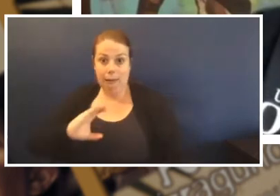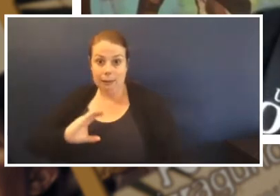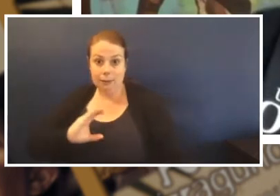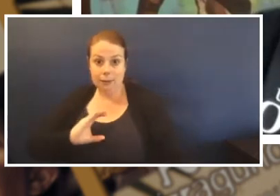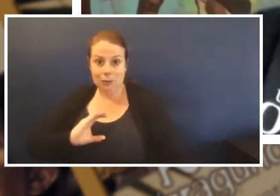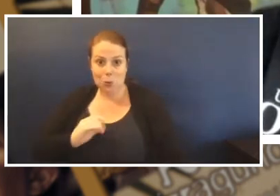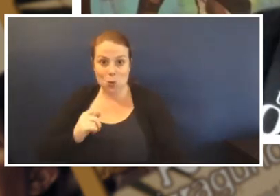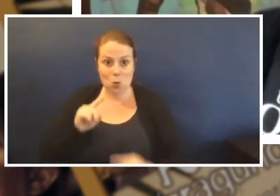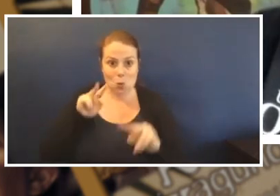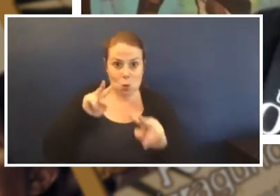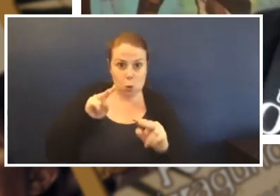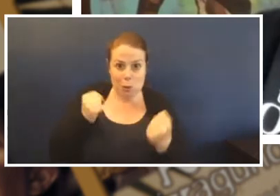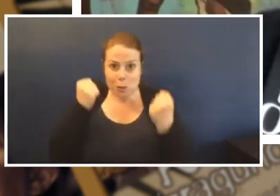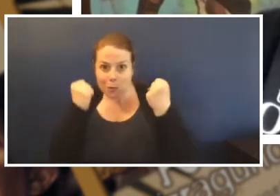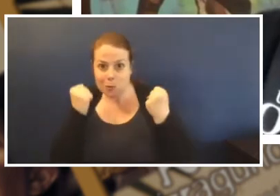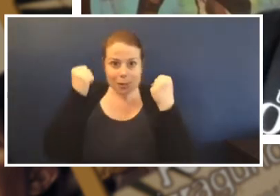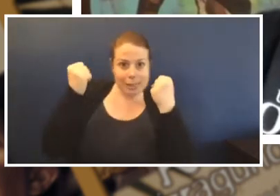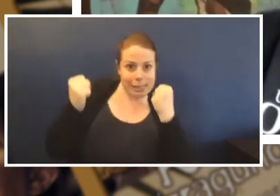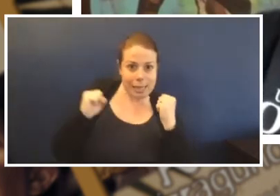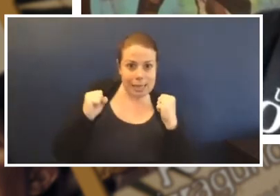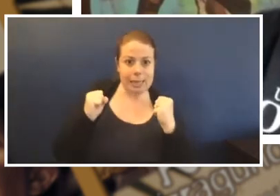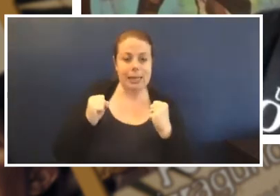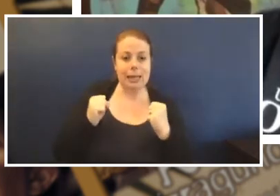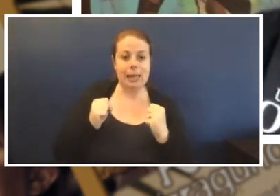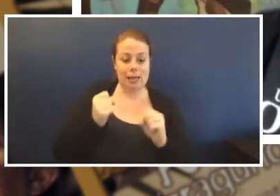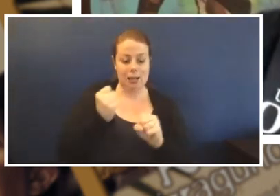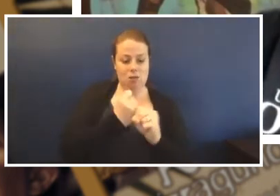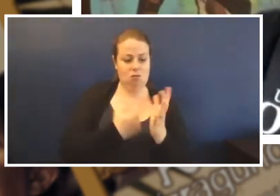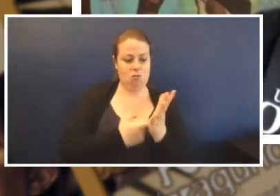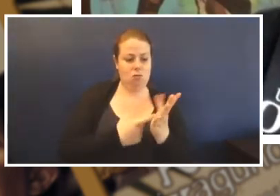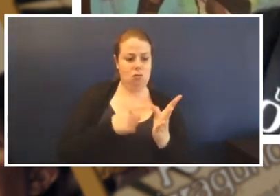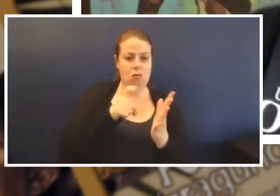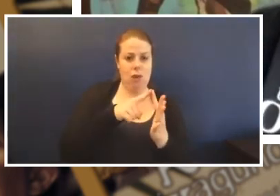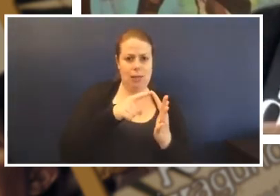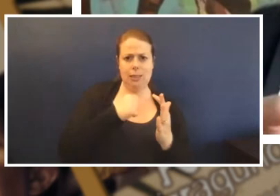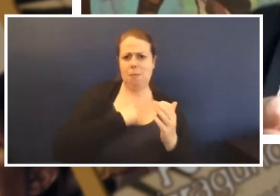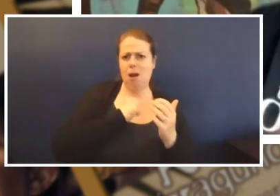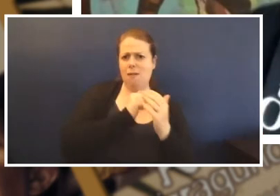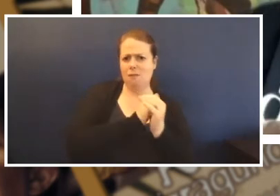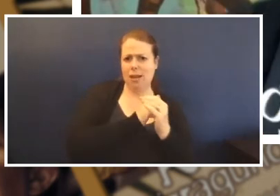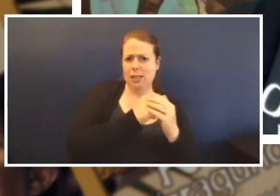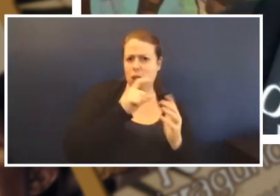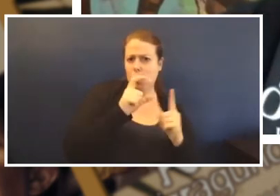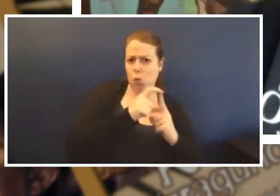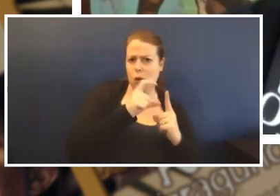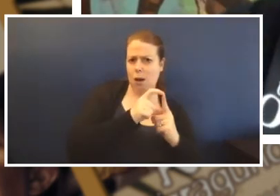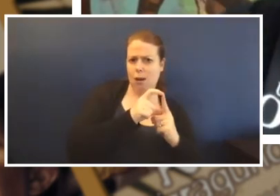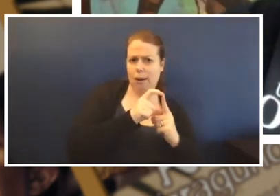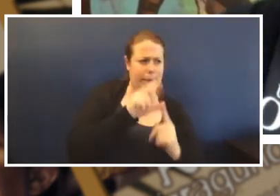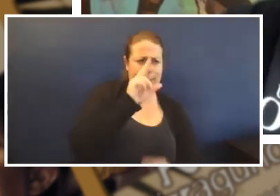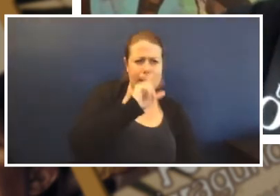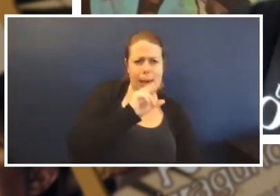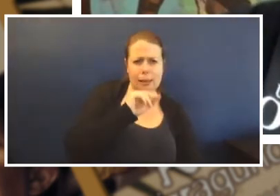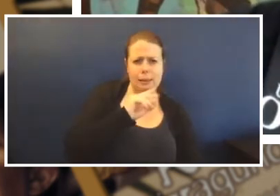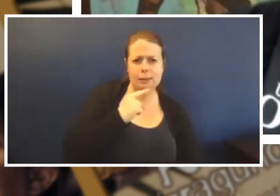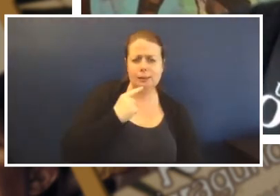and Grace, Mimi's daughter who was only little at the time, said, 'Hey Boori